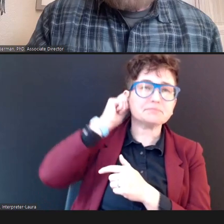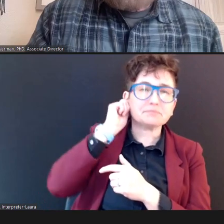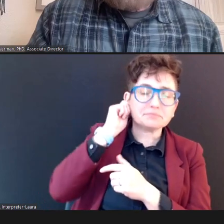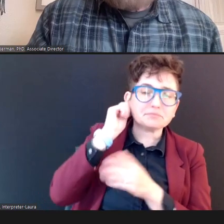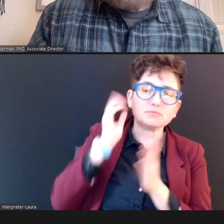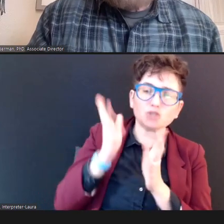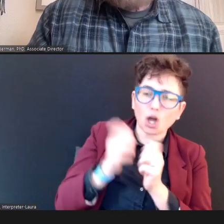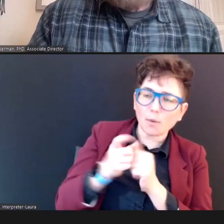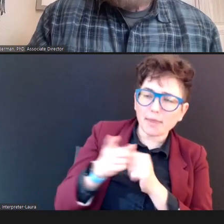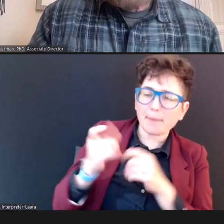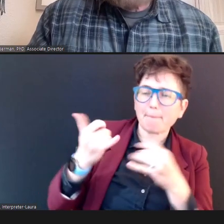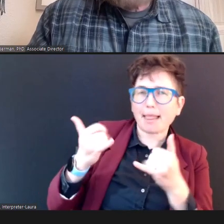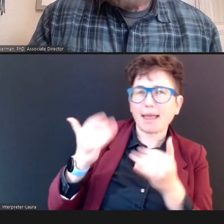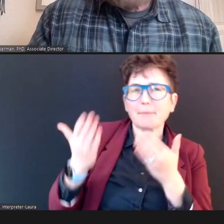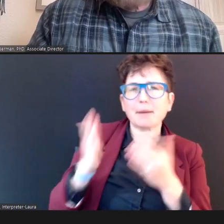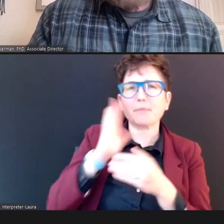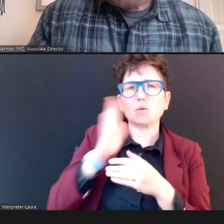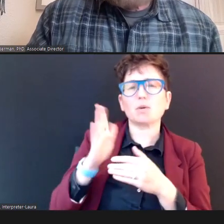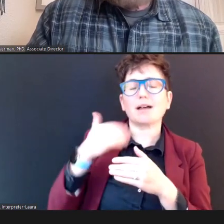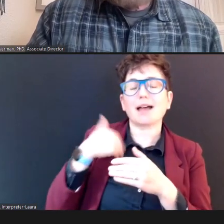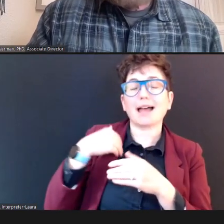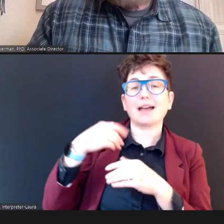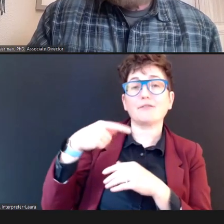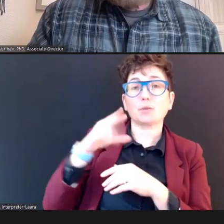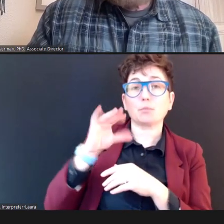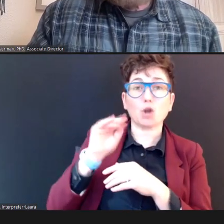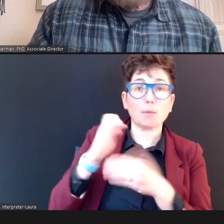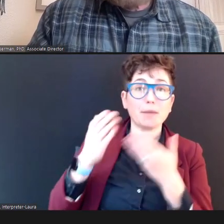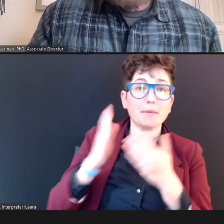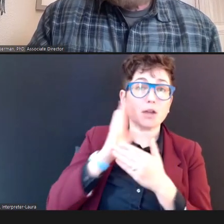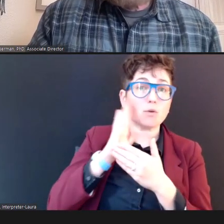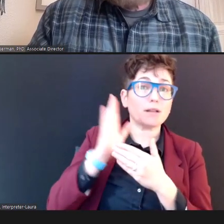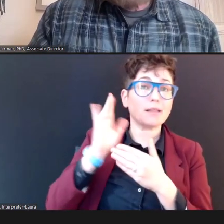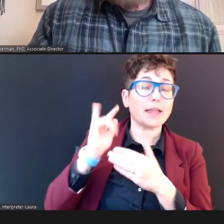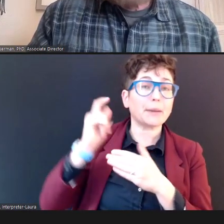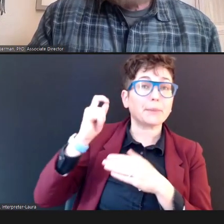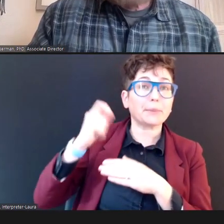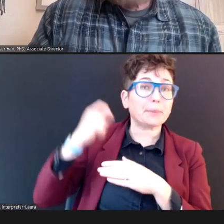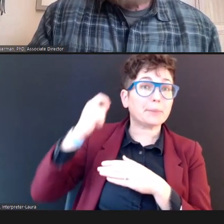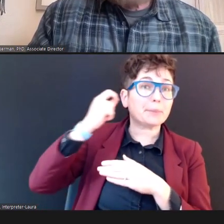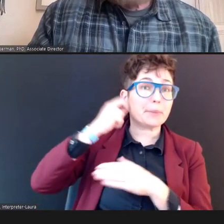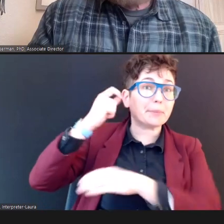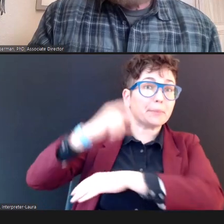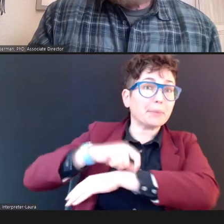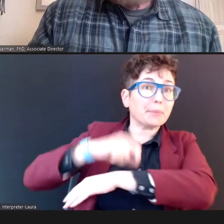bounce it like a bunny up up the arm, and into their ear without